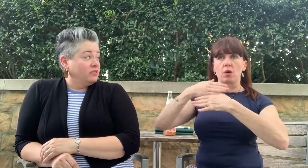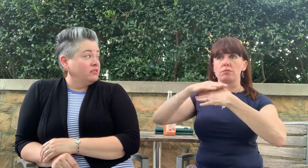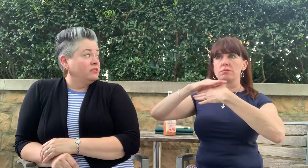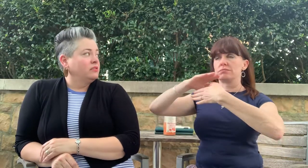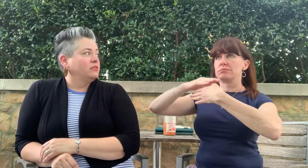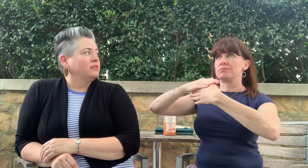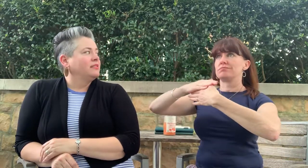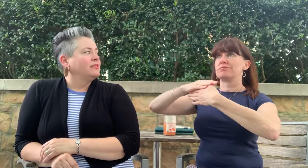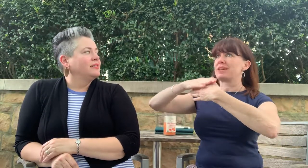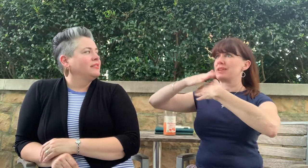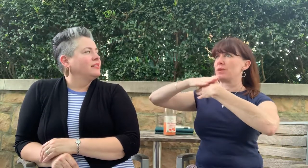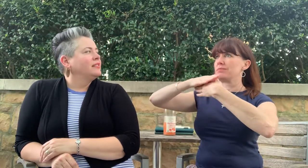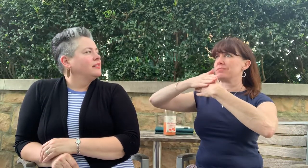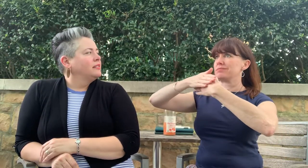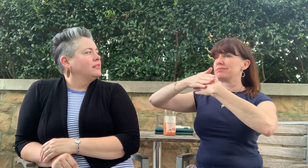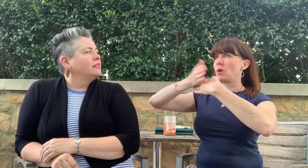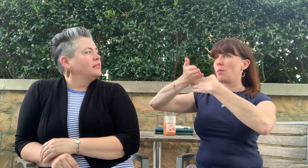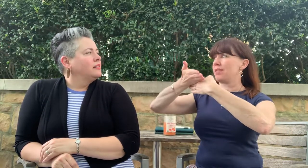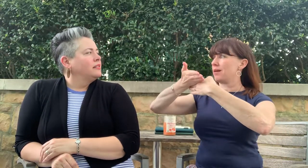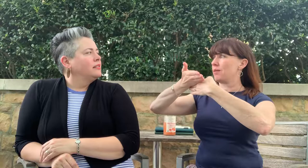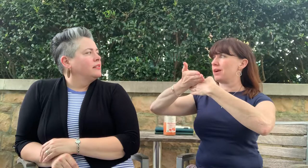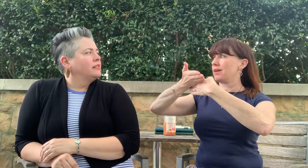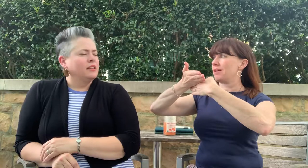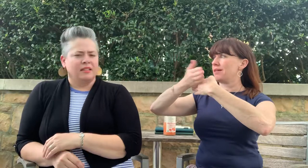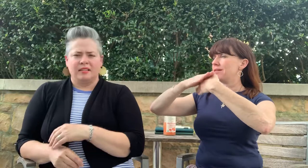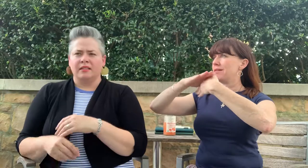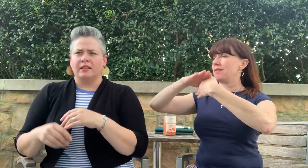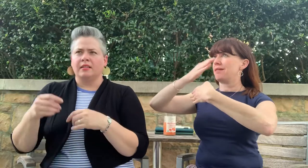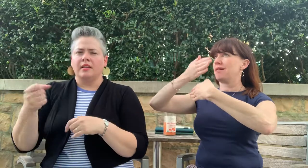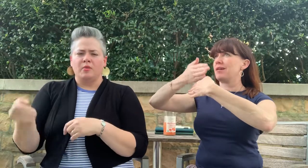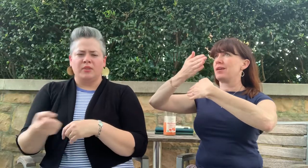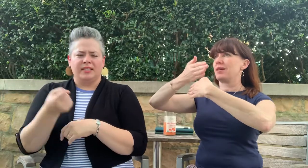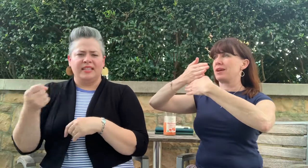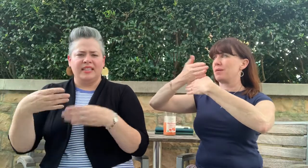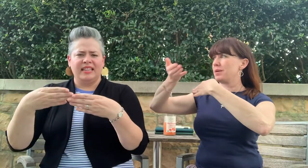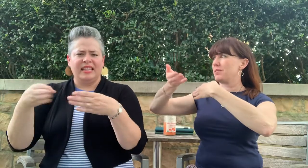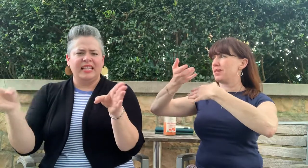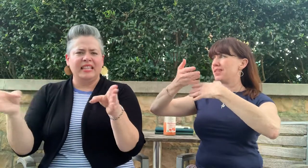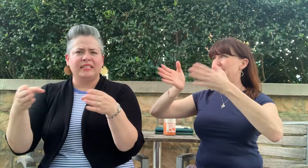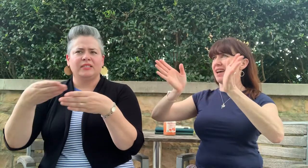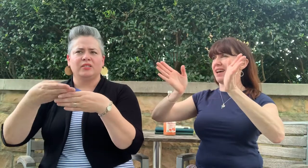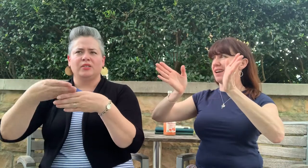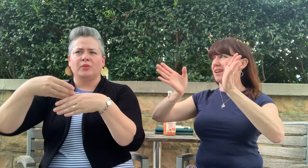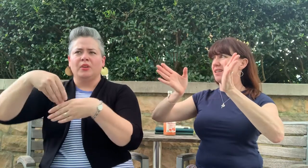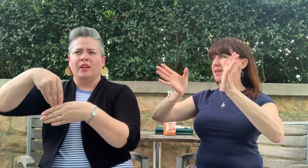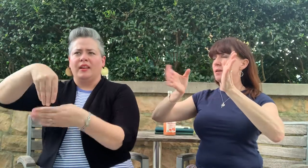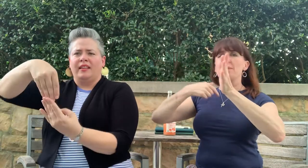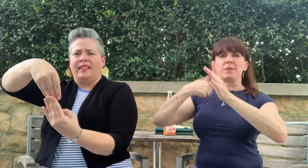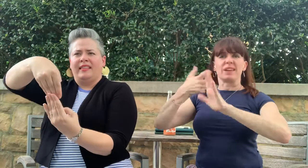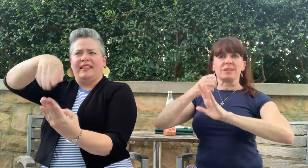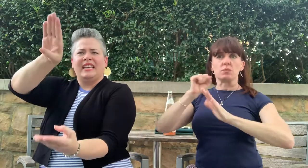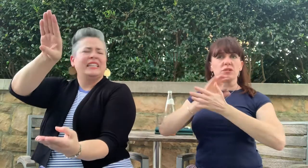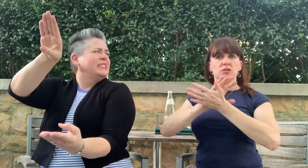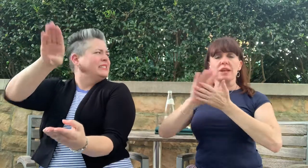bedroom windows open .. (how did they open? Swivel out? Crank? I can't remember...